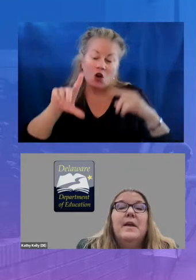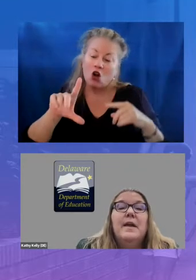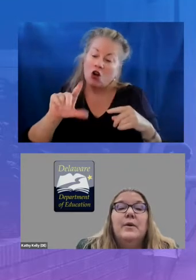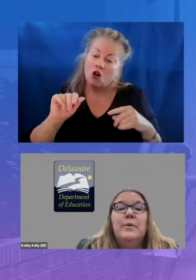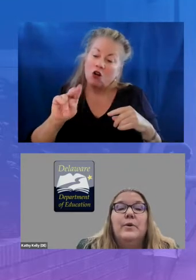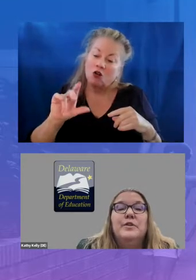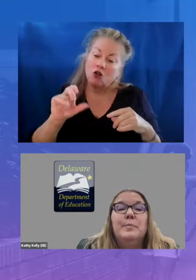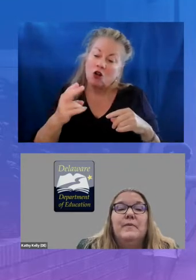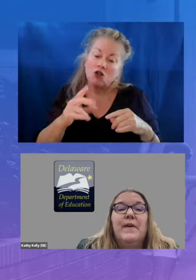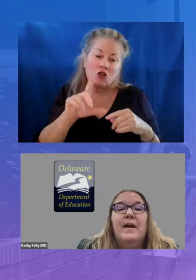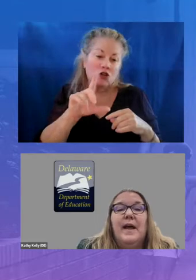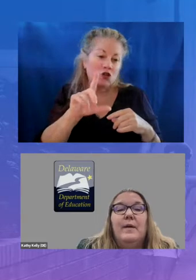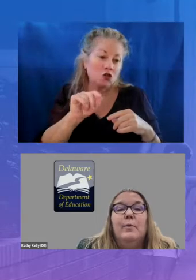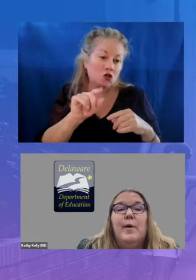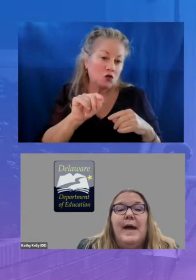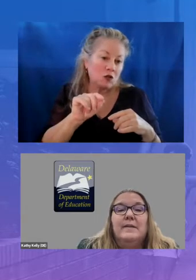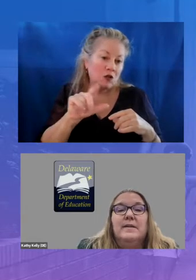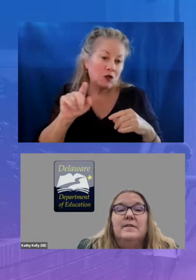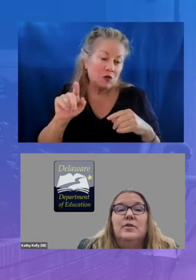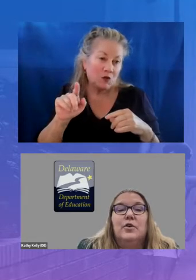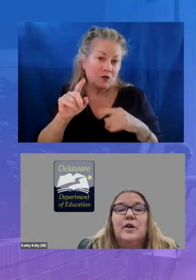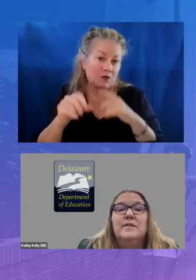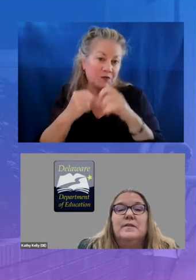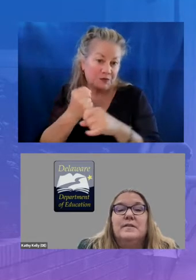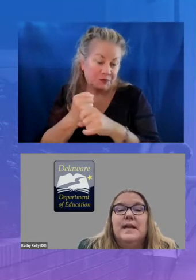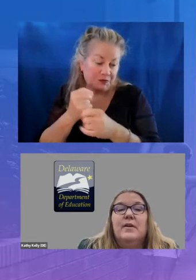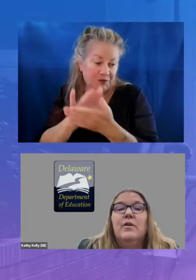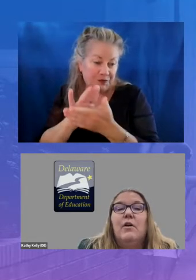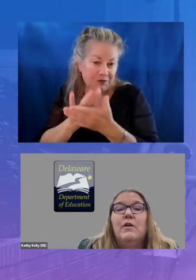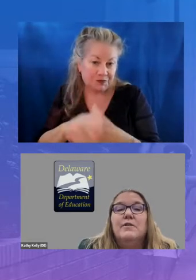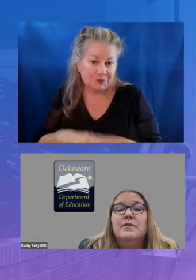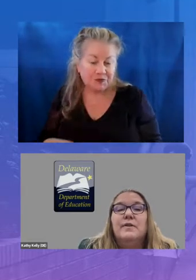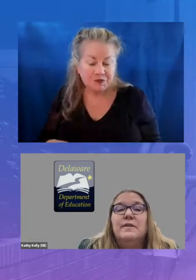in order to provide equitable access across the state all students and